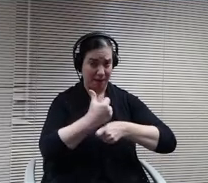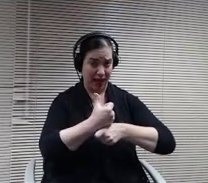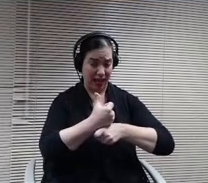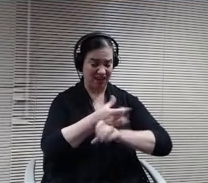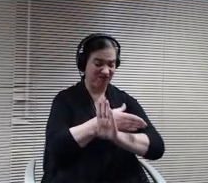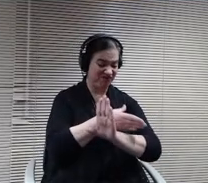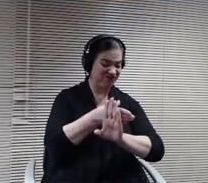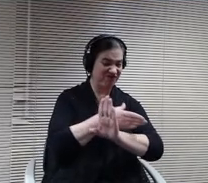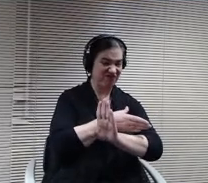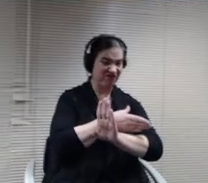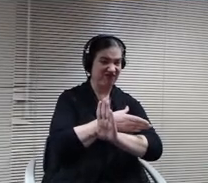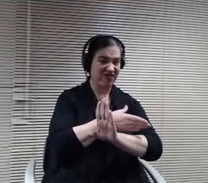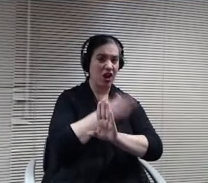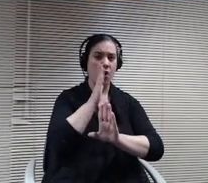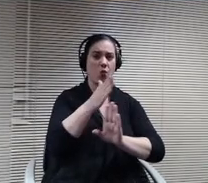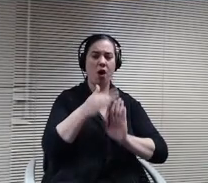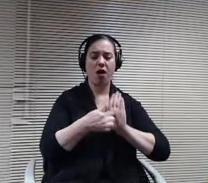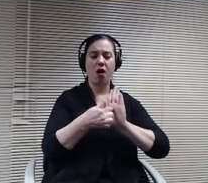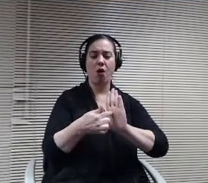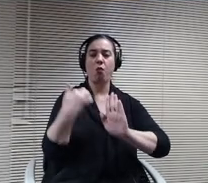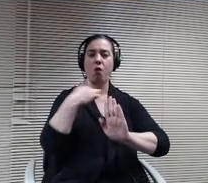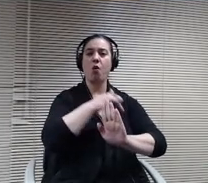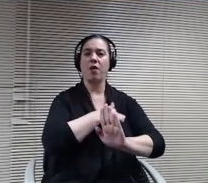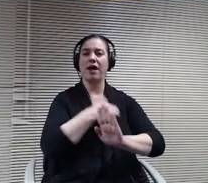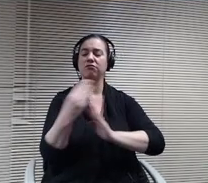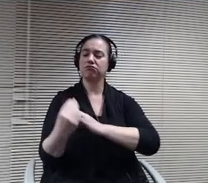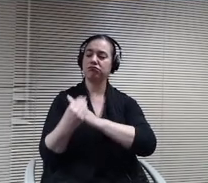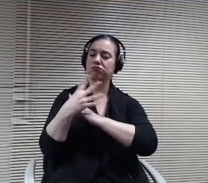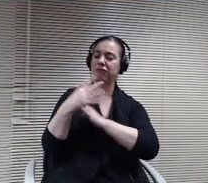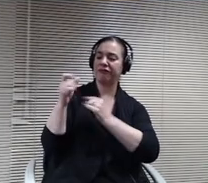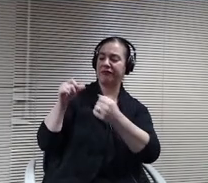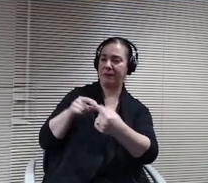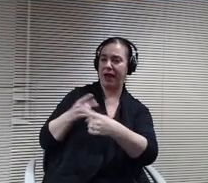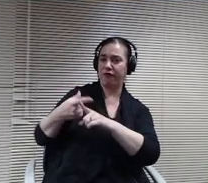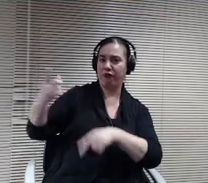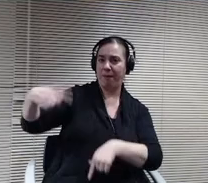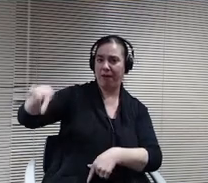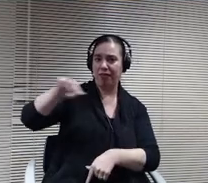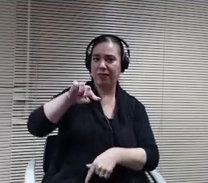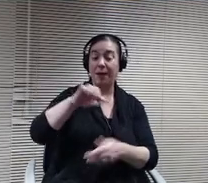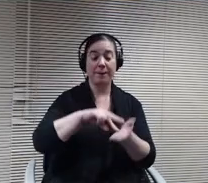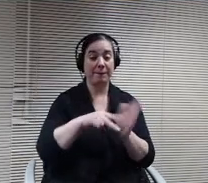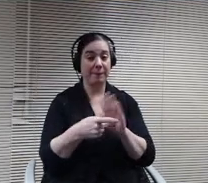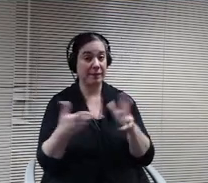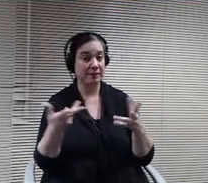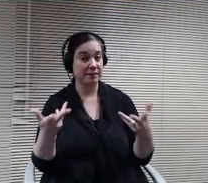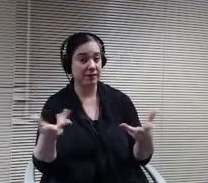them. In other words, some of the what ifs aren't what ifs any